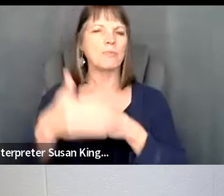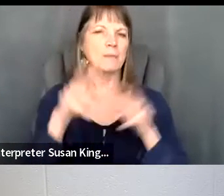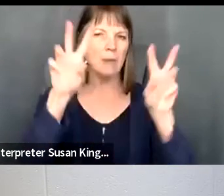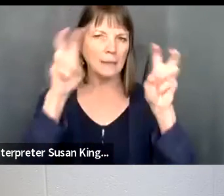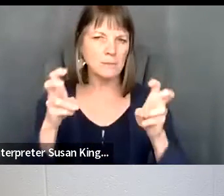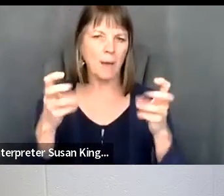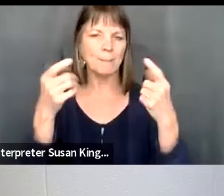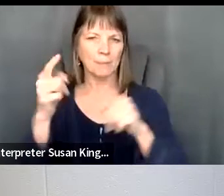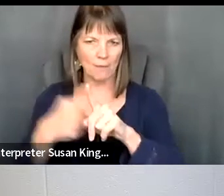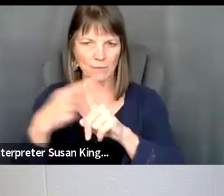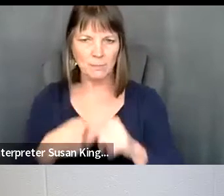Kelly Crosbie: that's right.